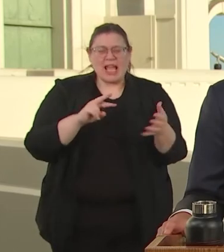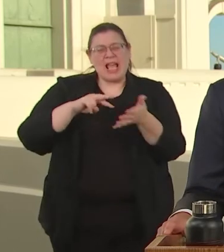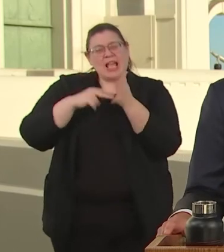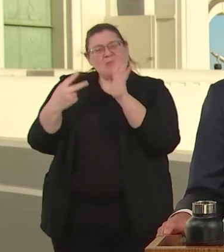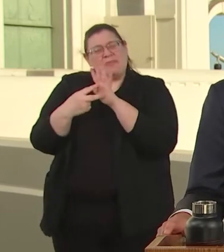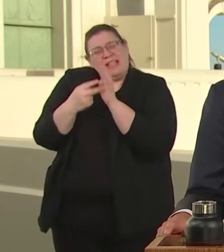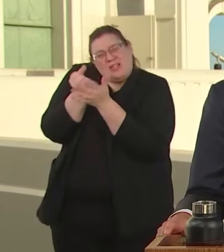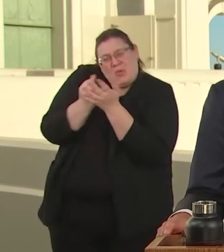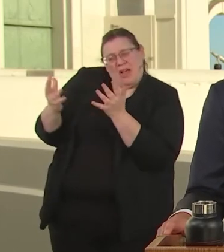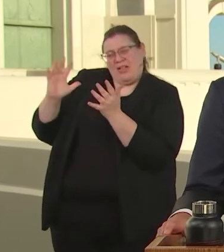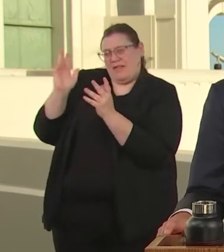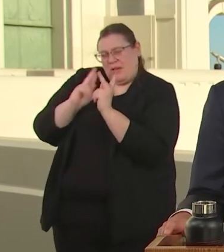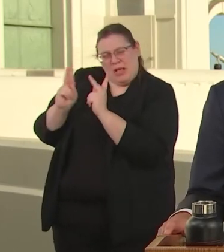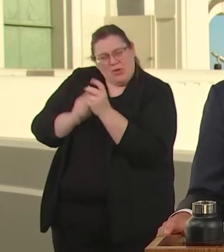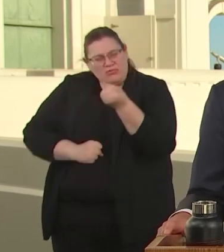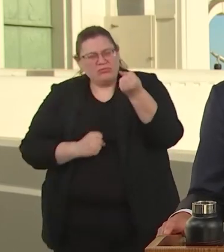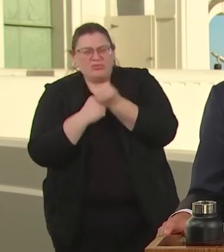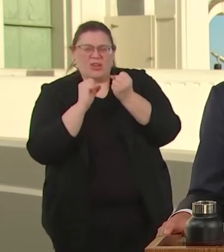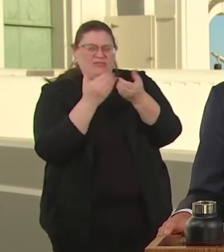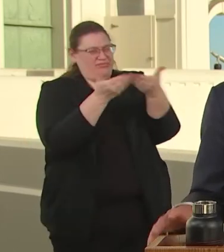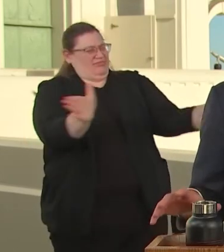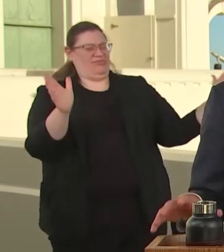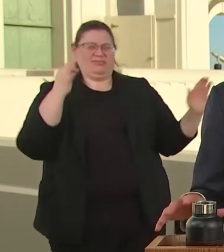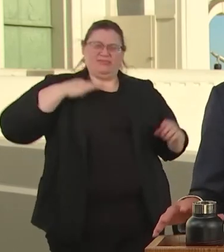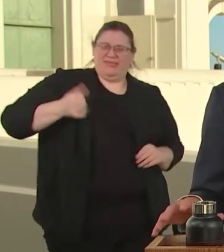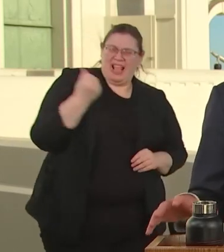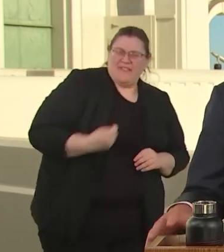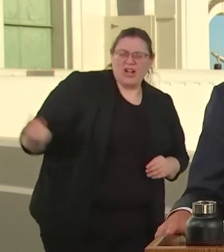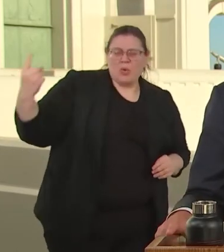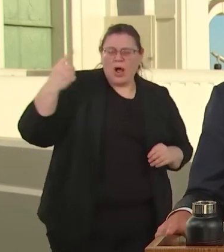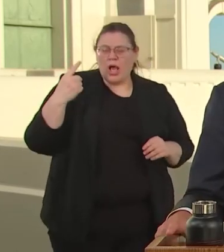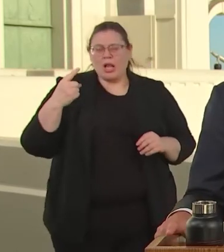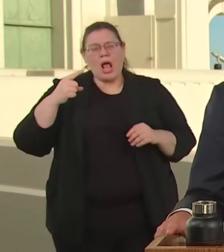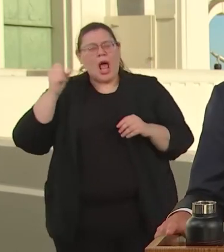AND WHEN IT ADDRESSES THE COMMUNITY UNDERDEVELOPMENT,